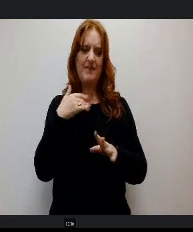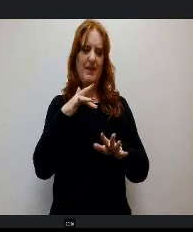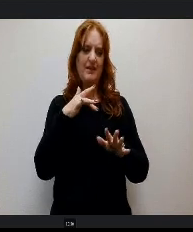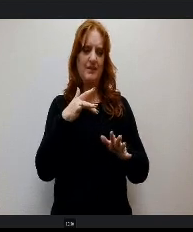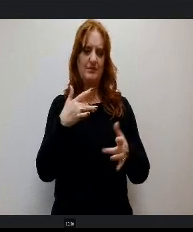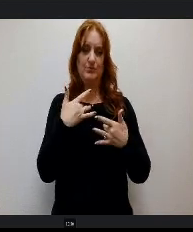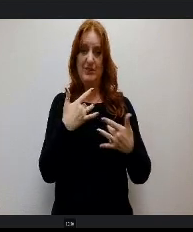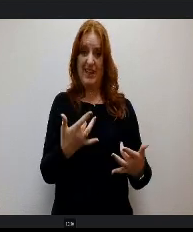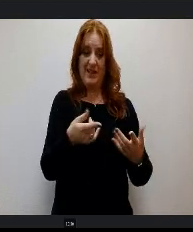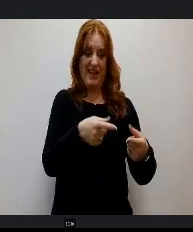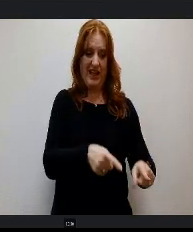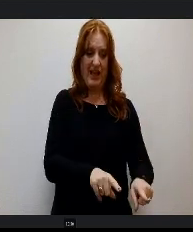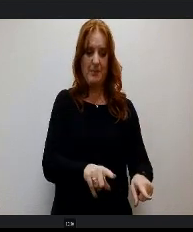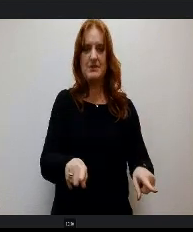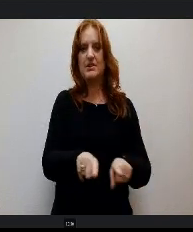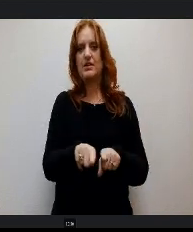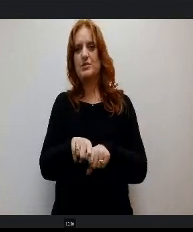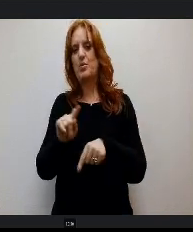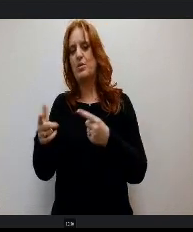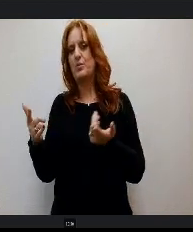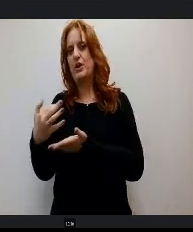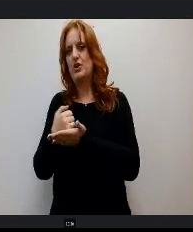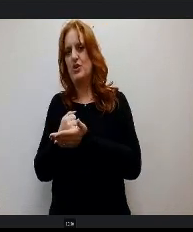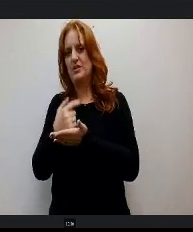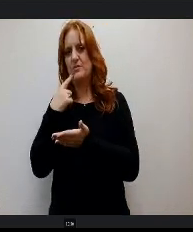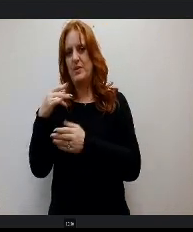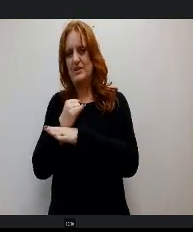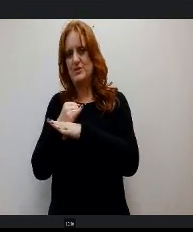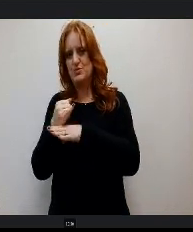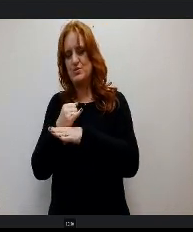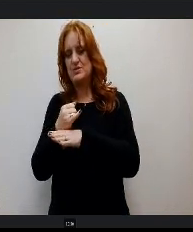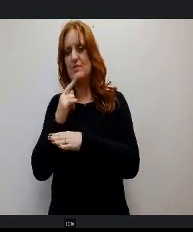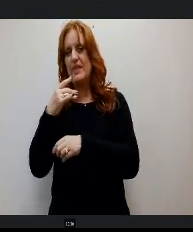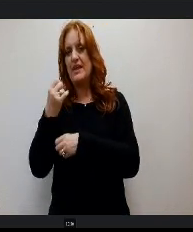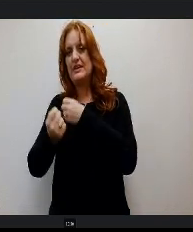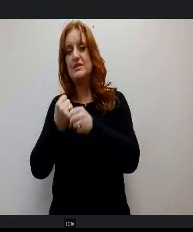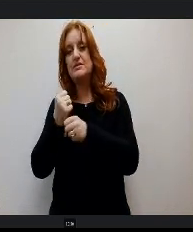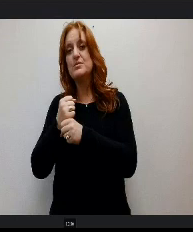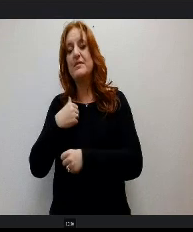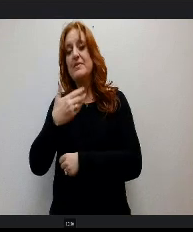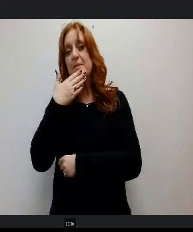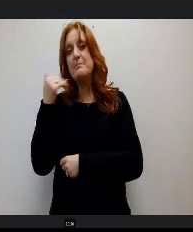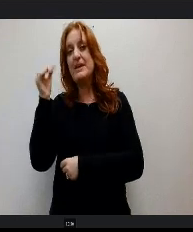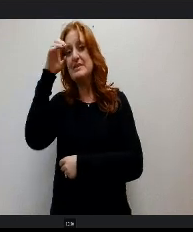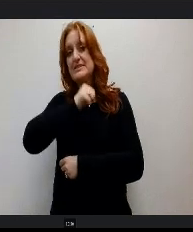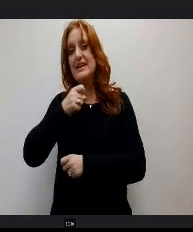e earned in interest over that prior year. So we make make our best guess again from a conservative approach on that number.